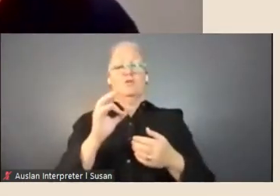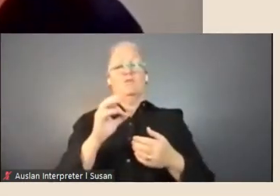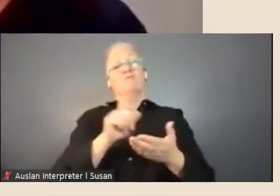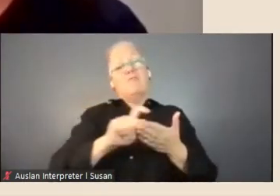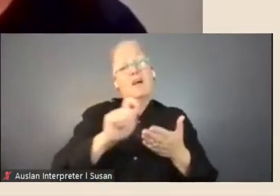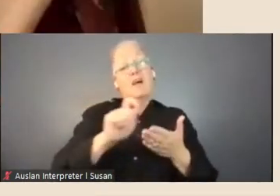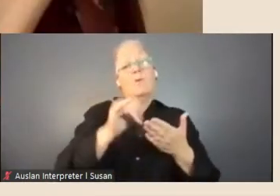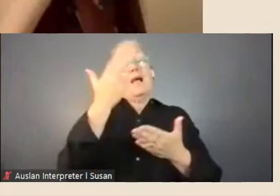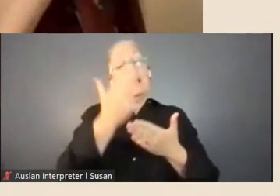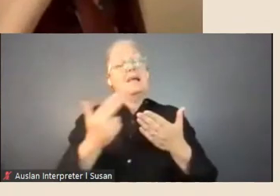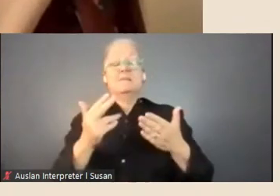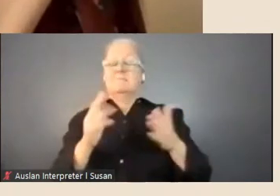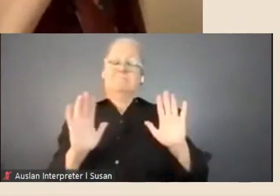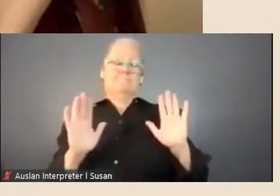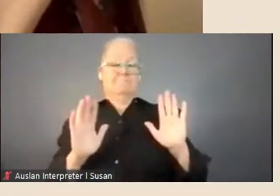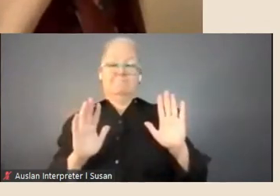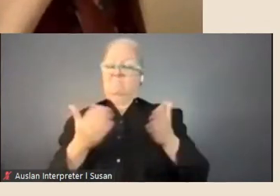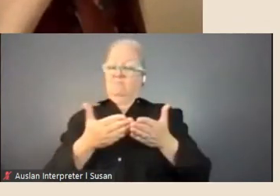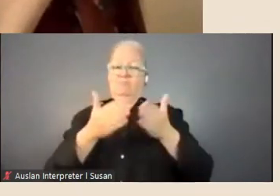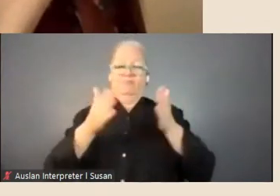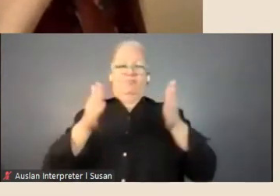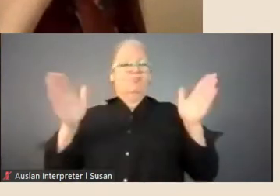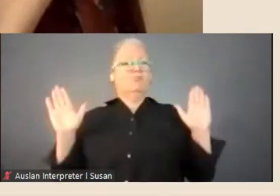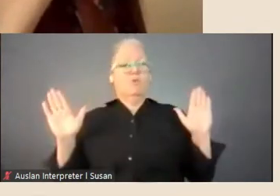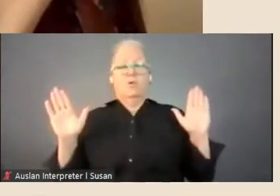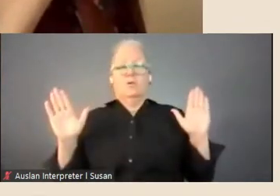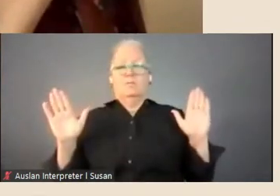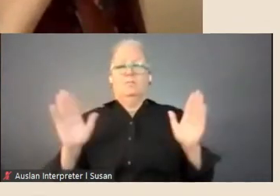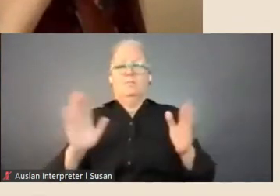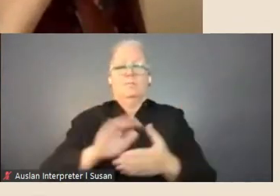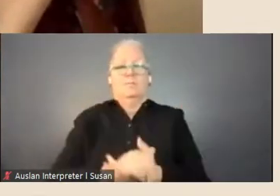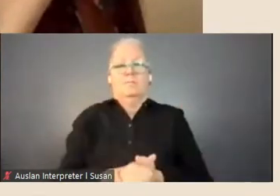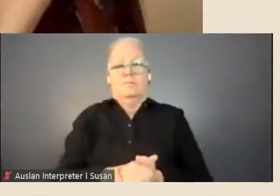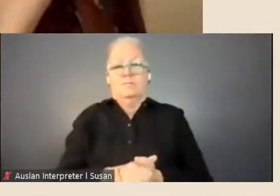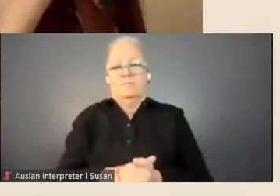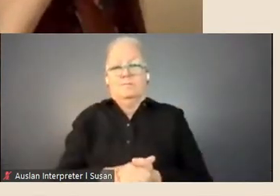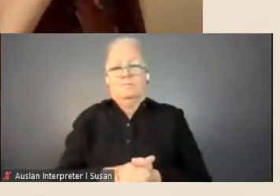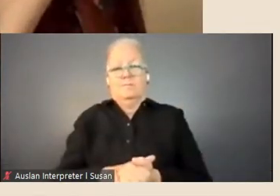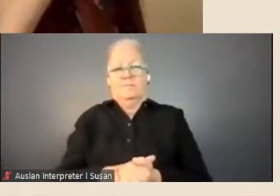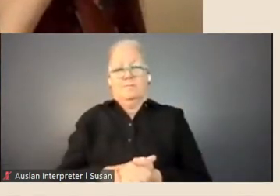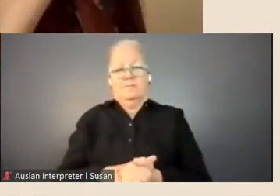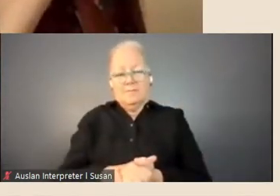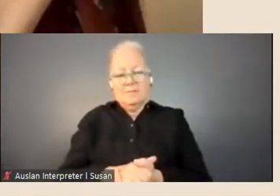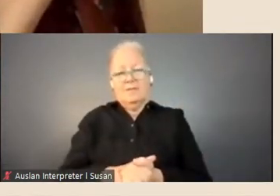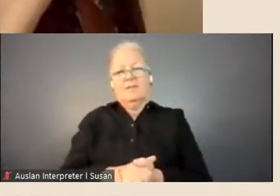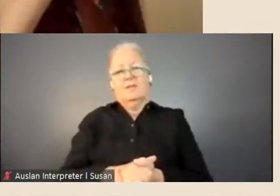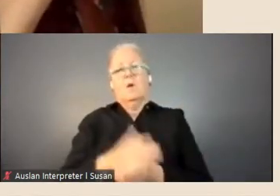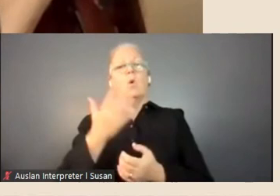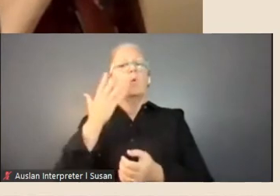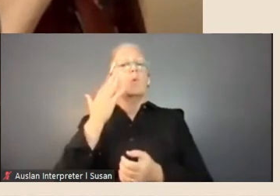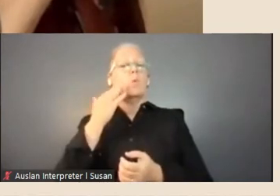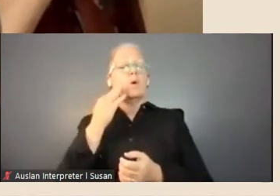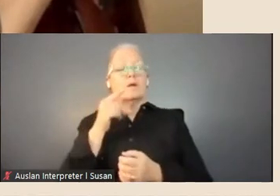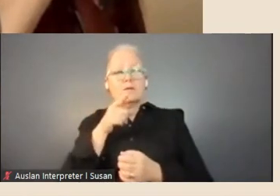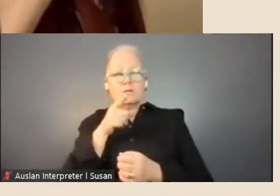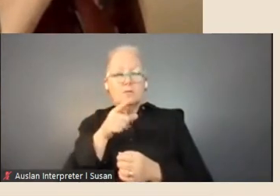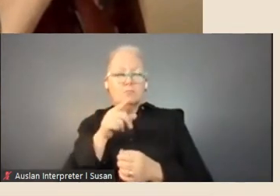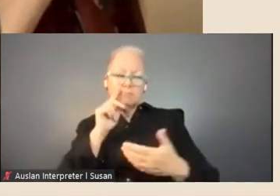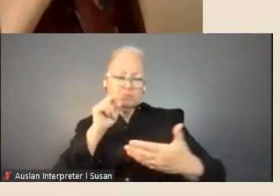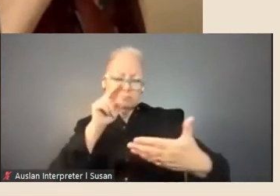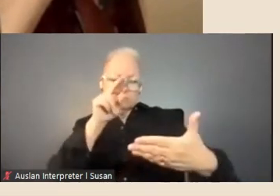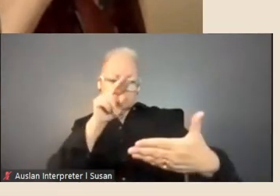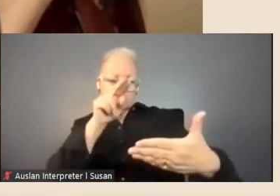Shona: Absolutely. What, what I think that you'll see when you delve into the criteria is that...